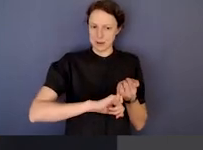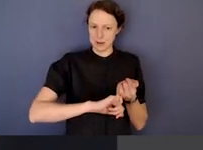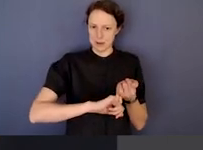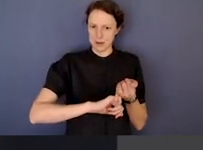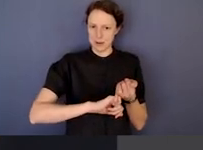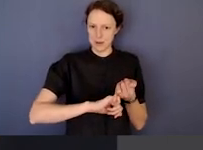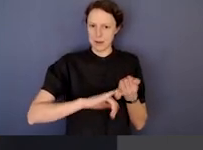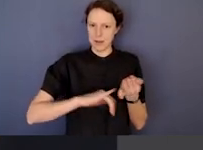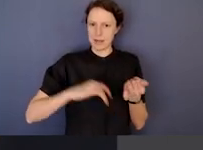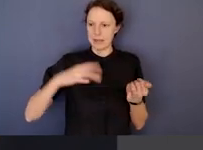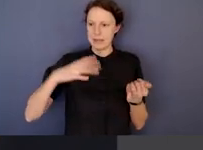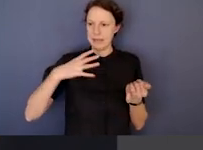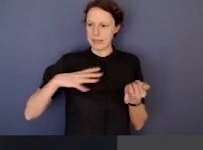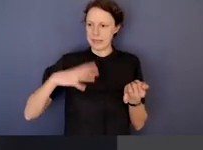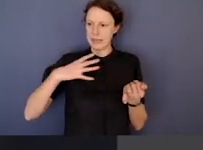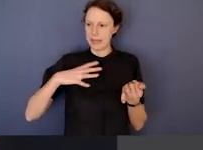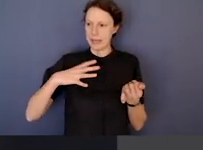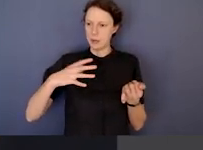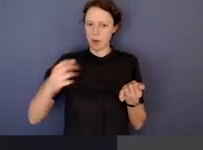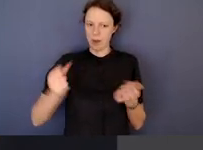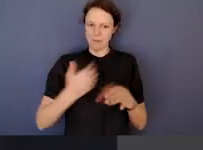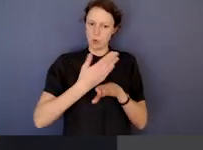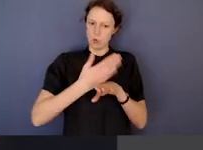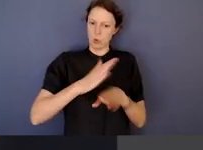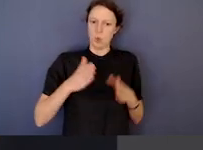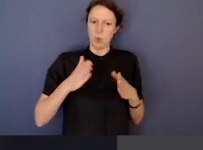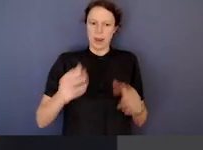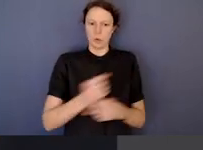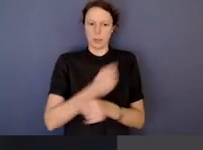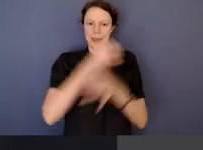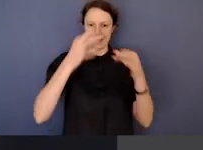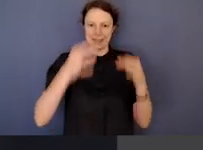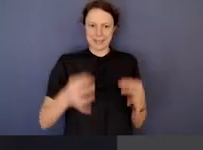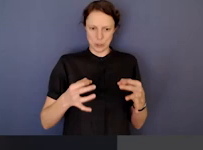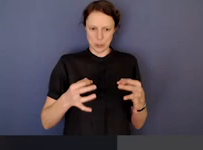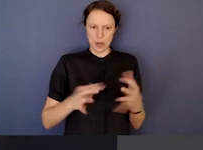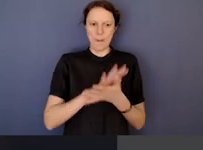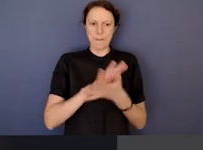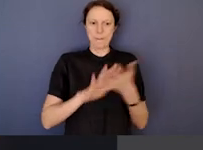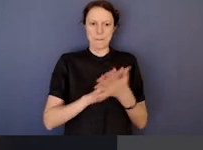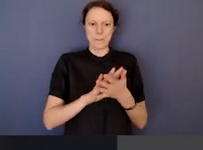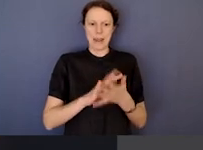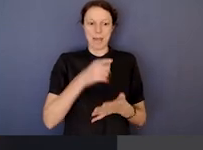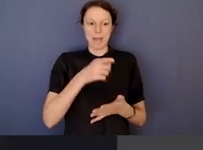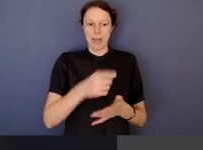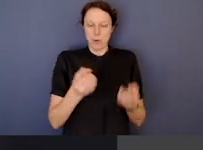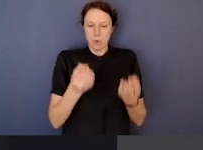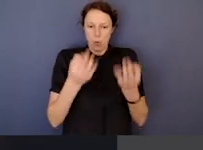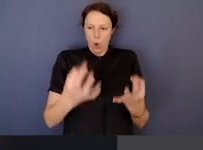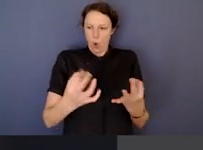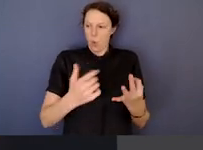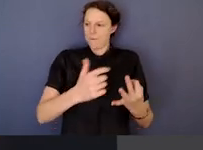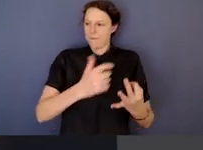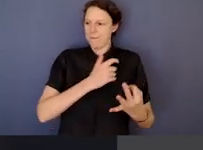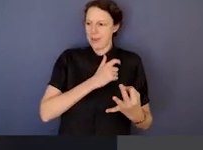making in the public sector in which people aren't afraid of the consequences of making the right decision, as really important.